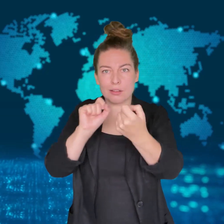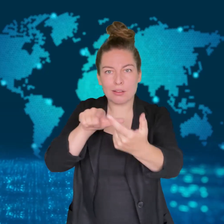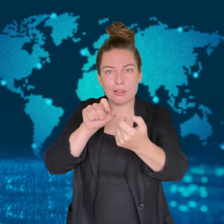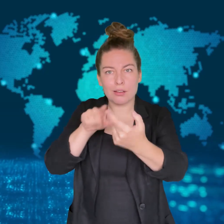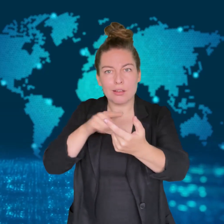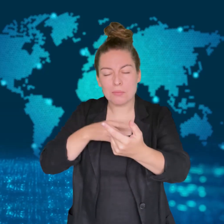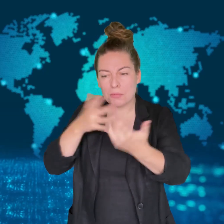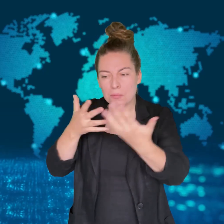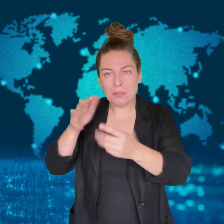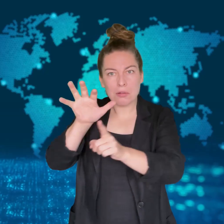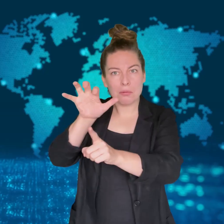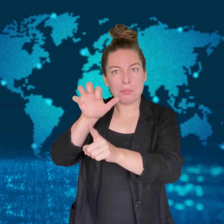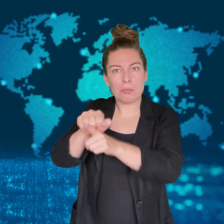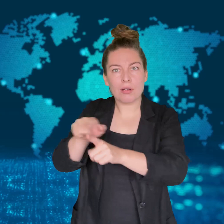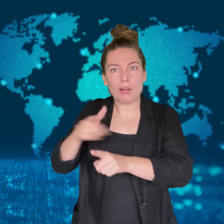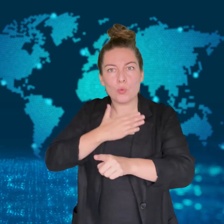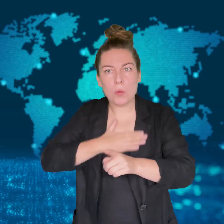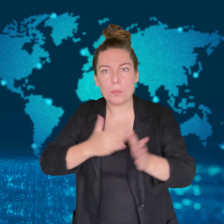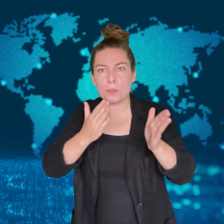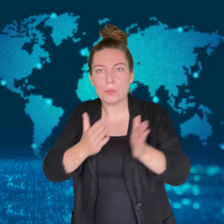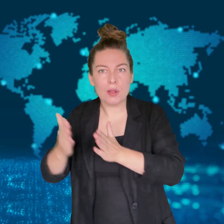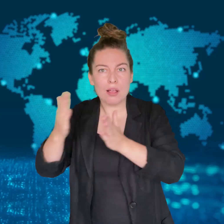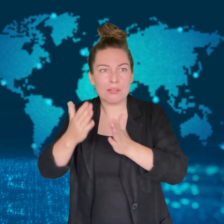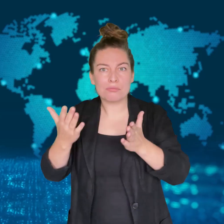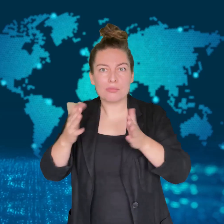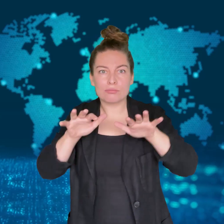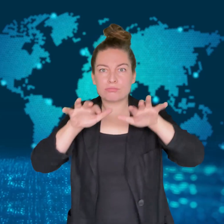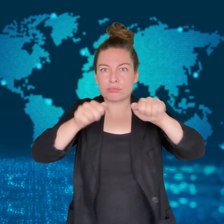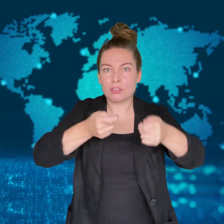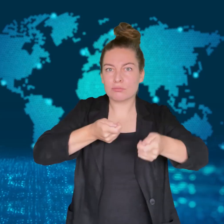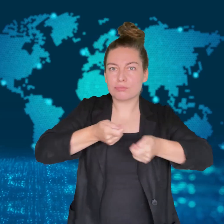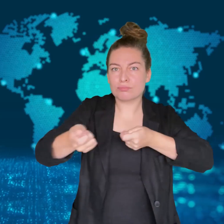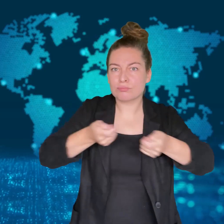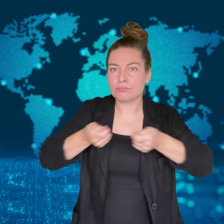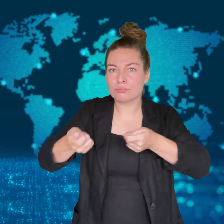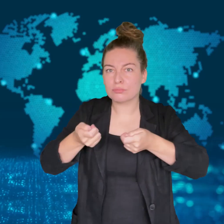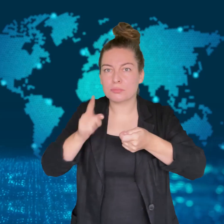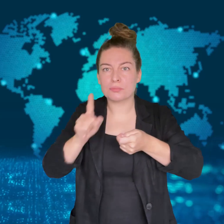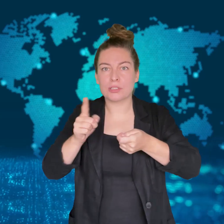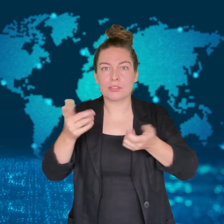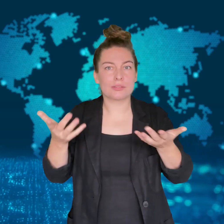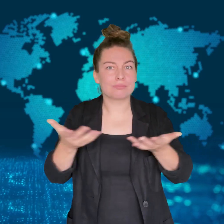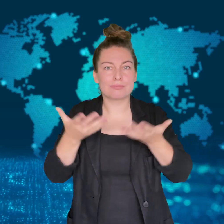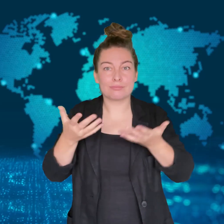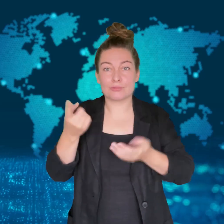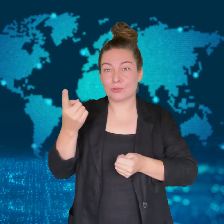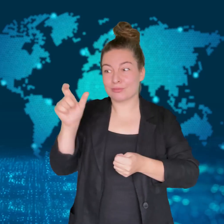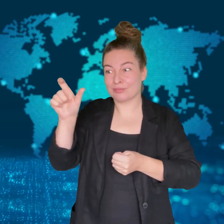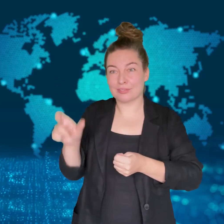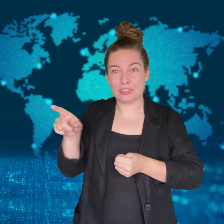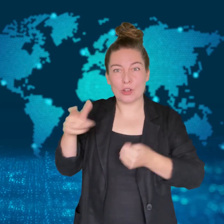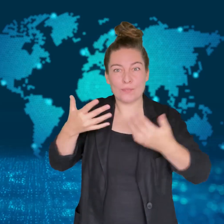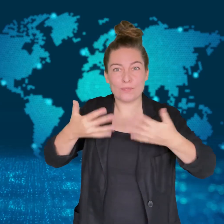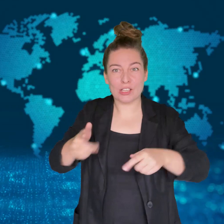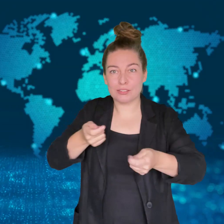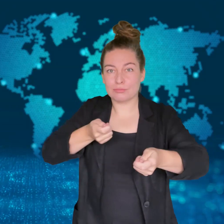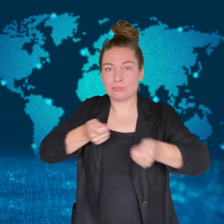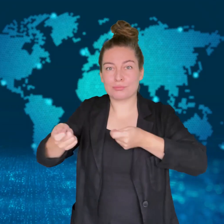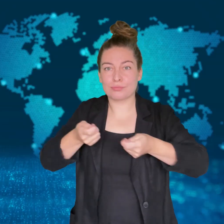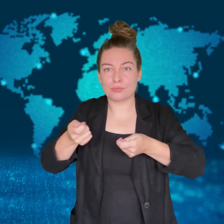but authorities reported he yelled "Allahu akbar" or "God is great" as he attacked.